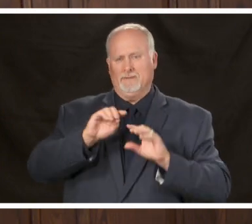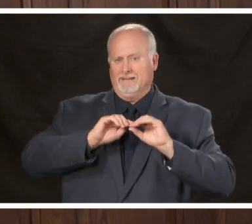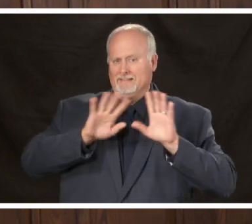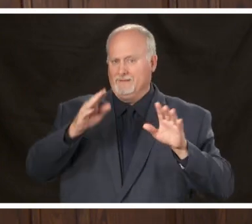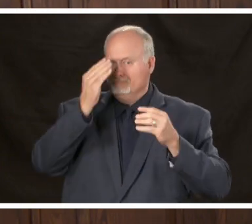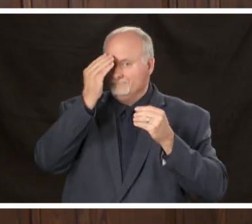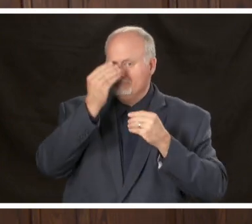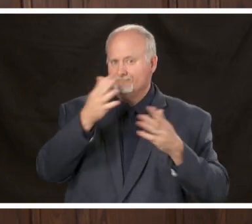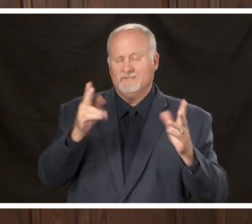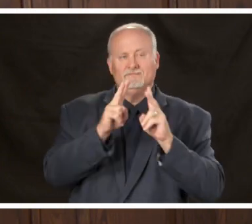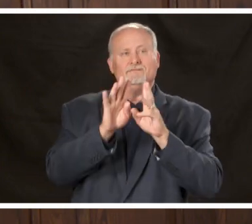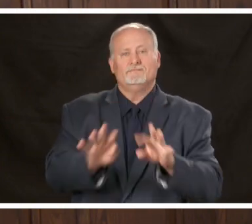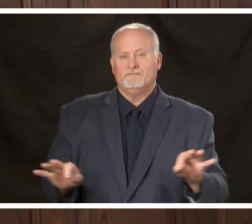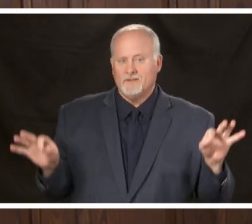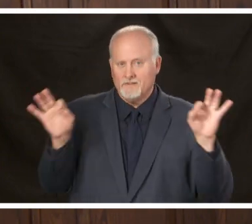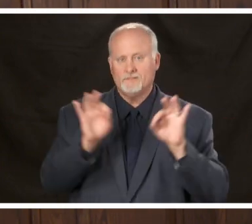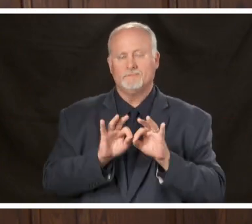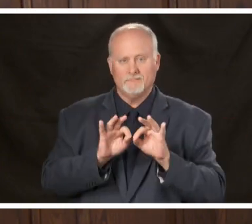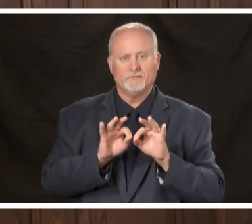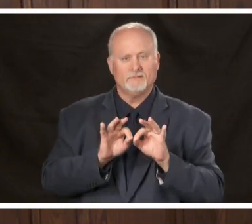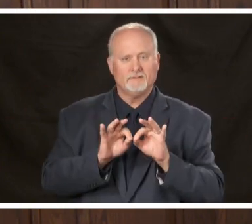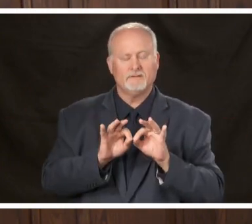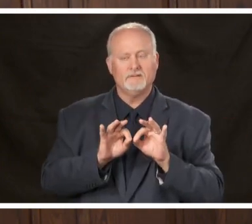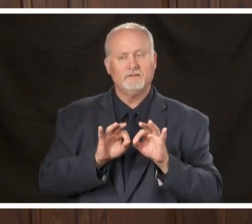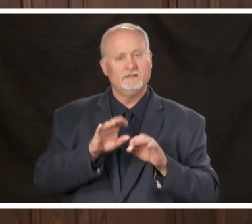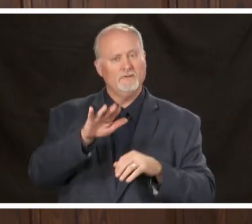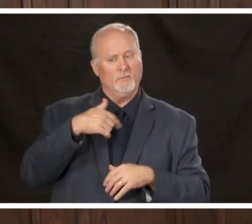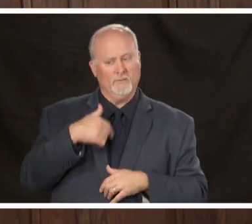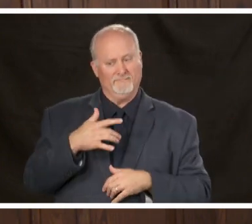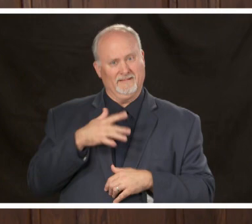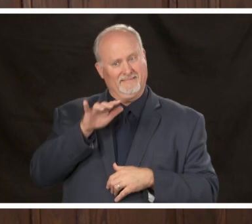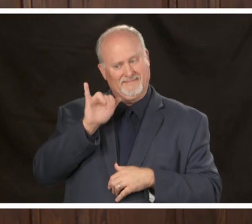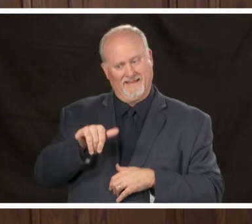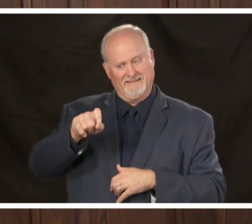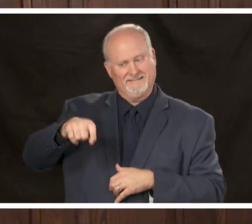very important this is what we think is necessary to balance the need to protect